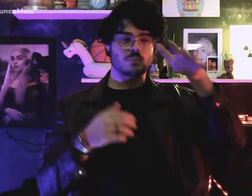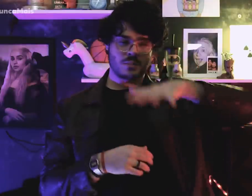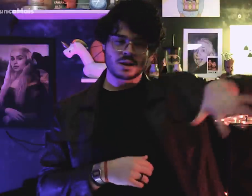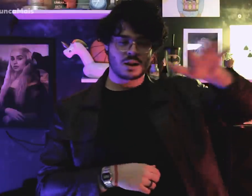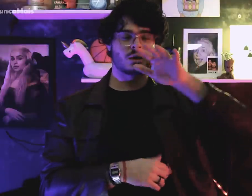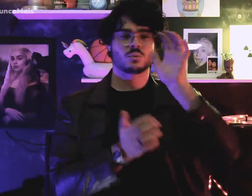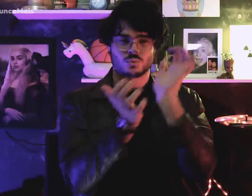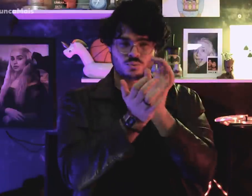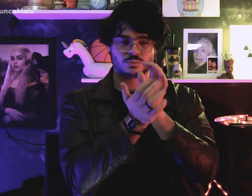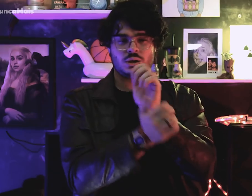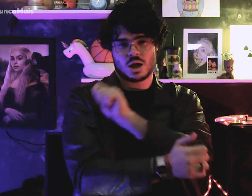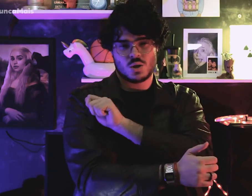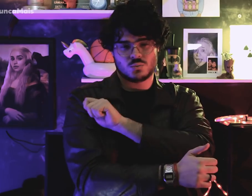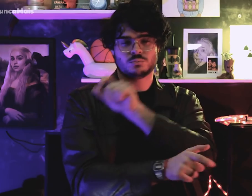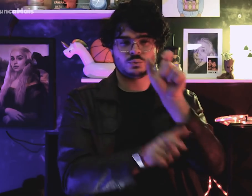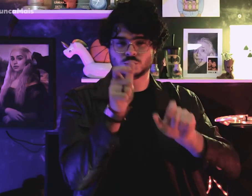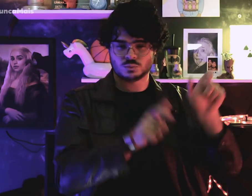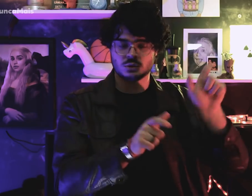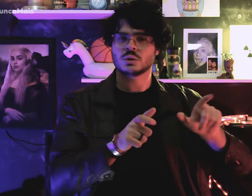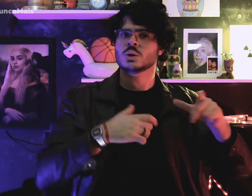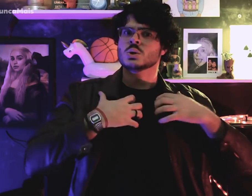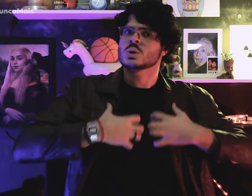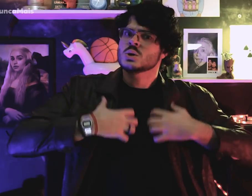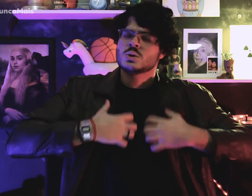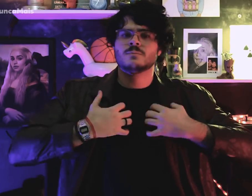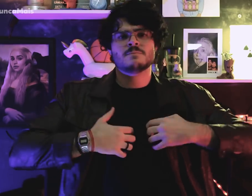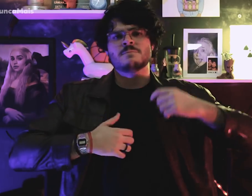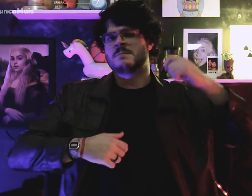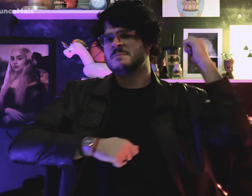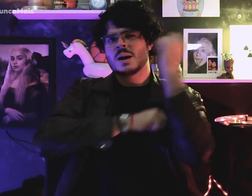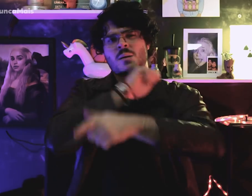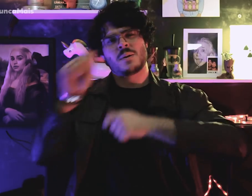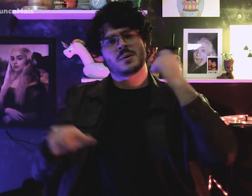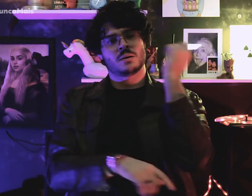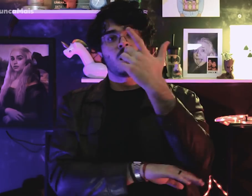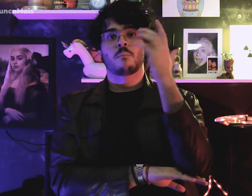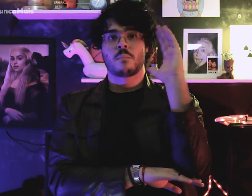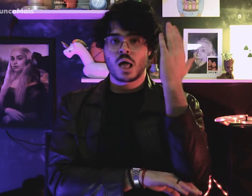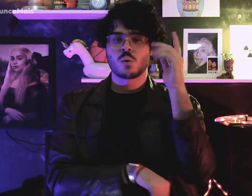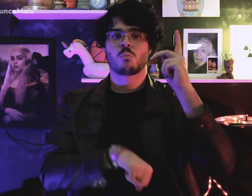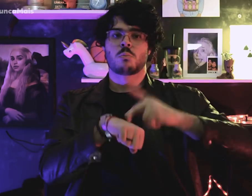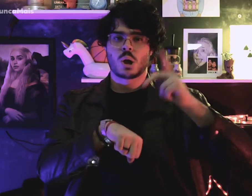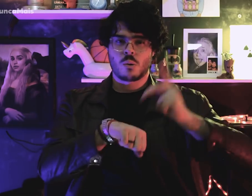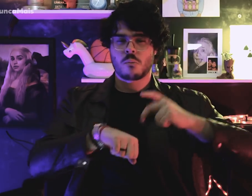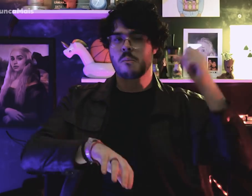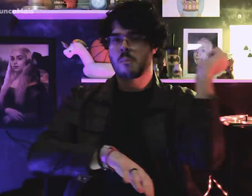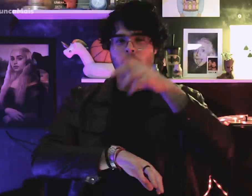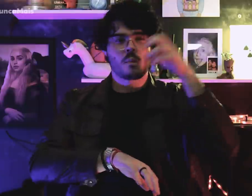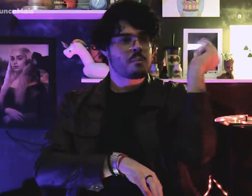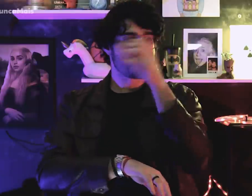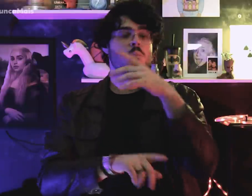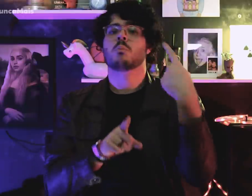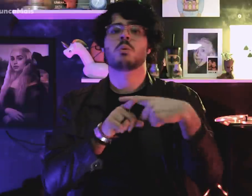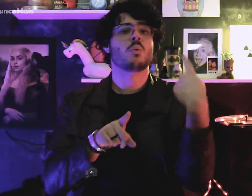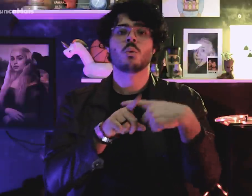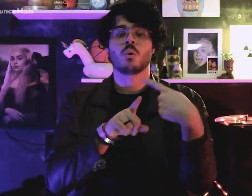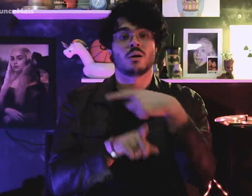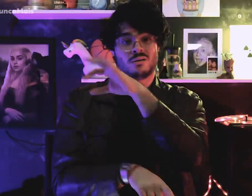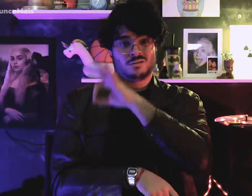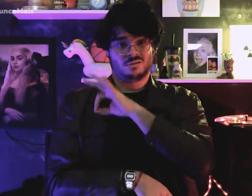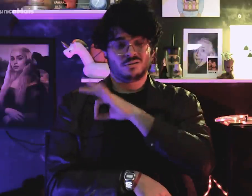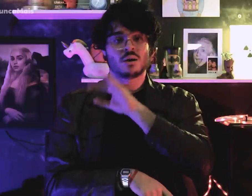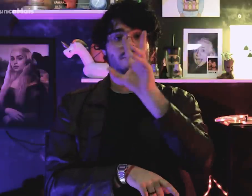The students attacked the policemen with sticks and stones